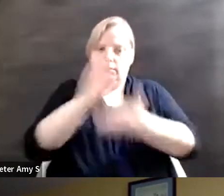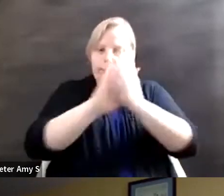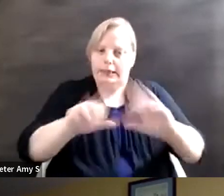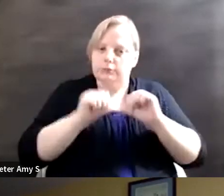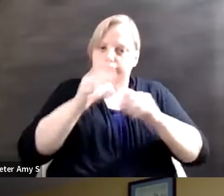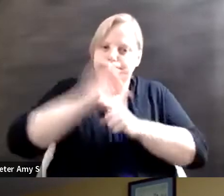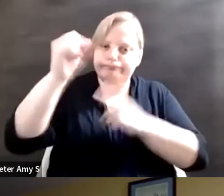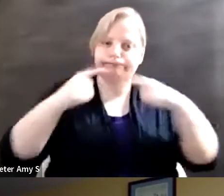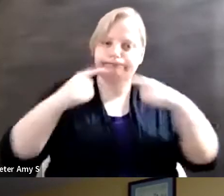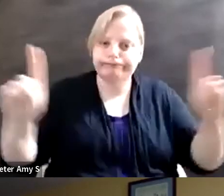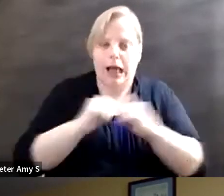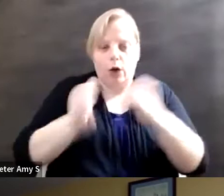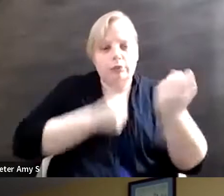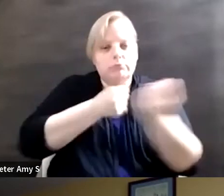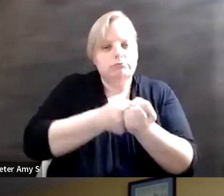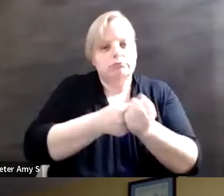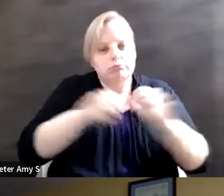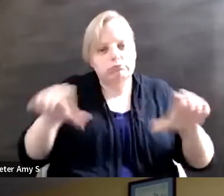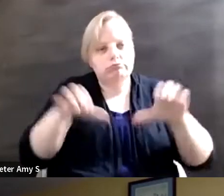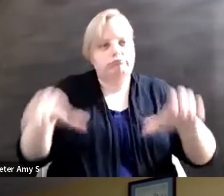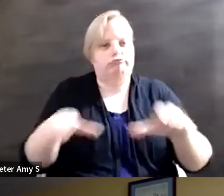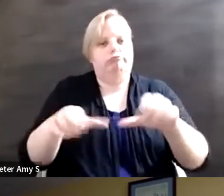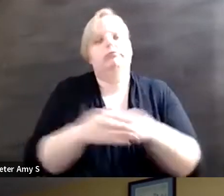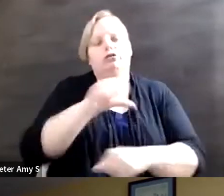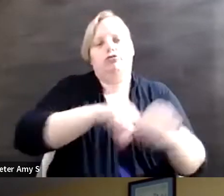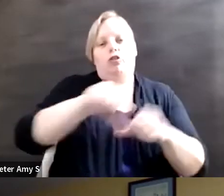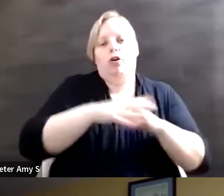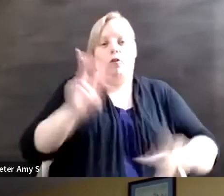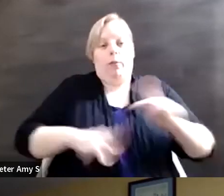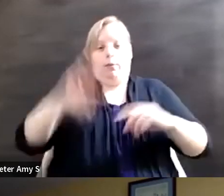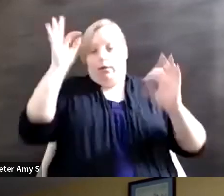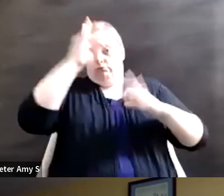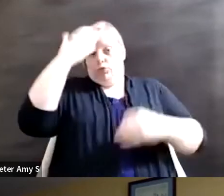cross-sectional advocacy. So for those of you that don't know, the UN's 17 Sustainable